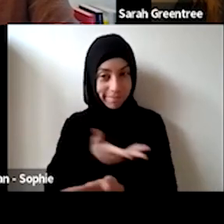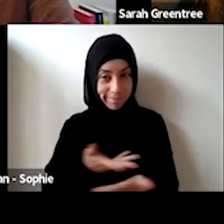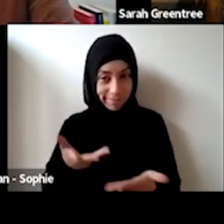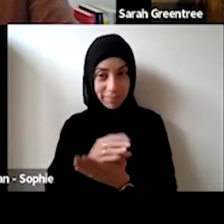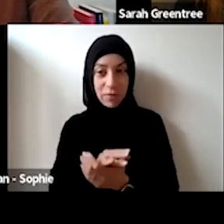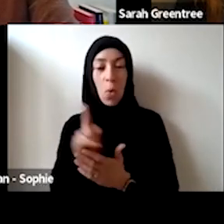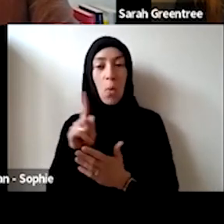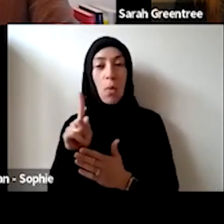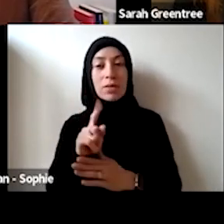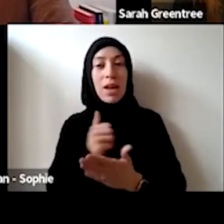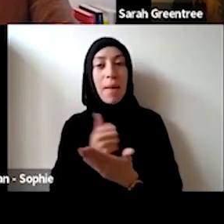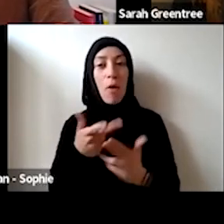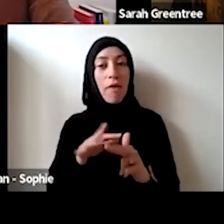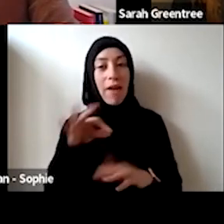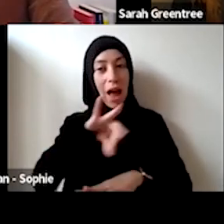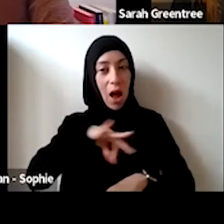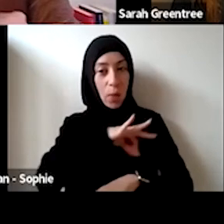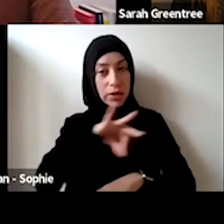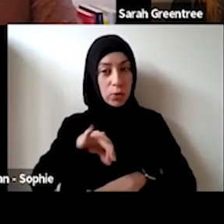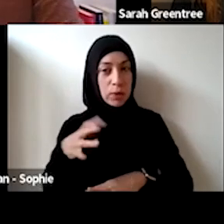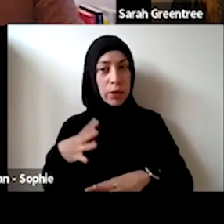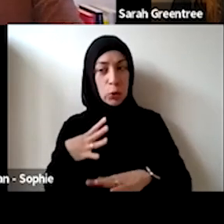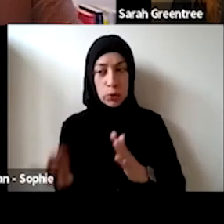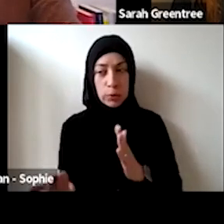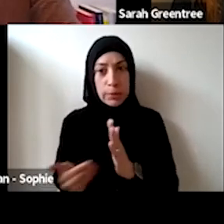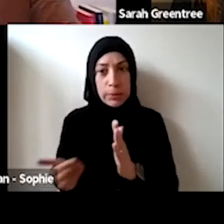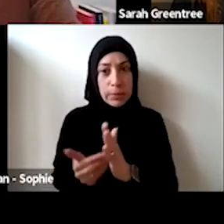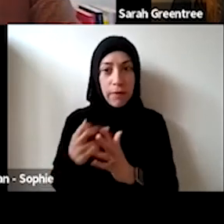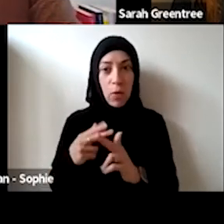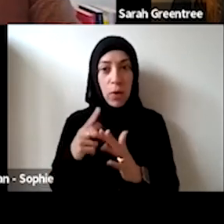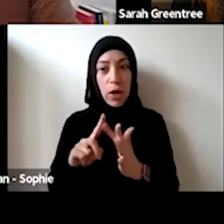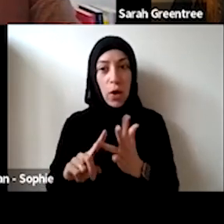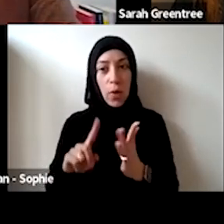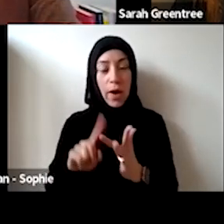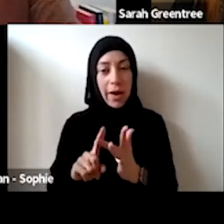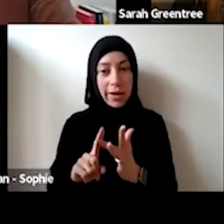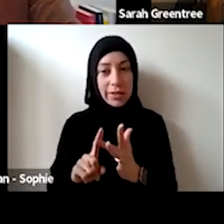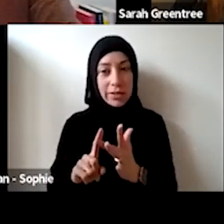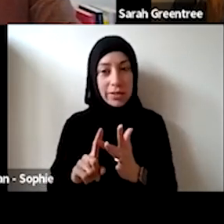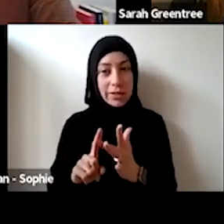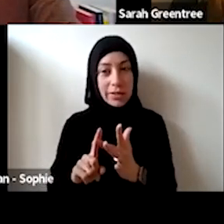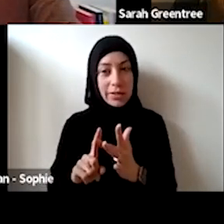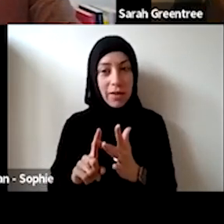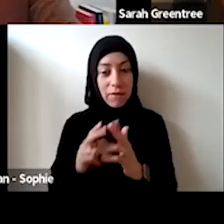what is the the estimation of the number of hours in organization, might need to put into the ears or full of our full application from past experiences, weeks, and weeks of work